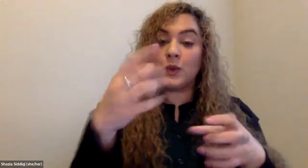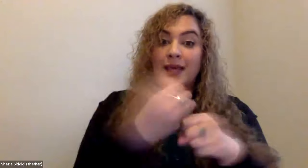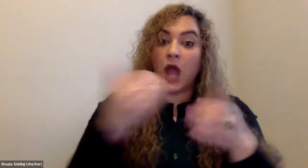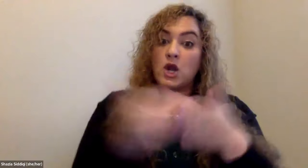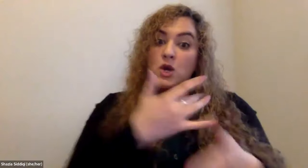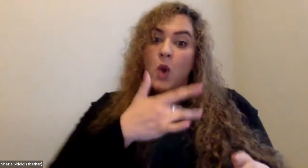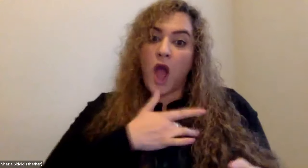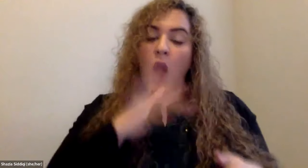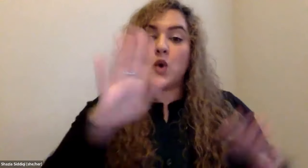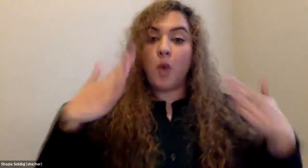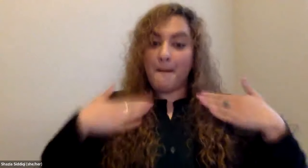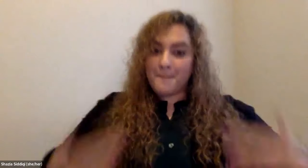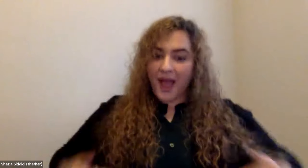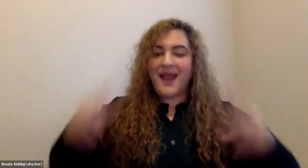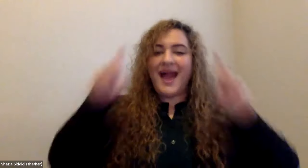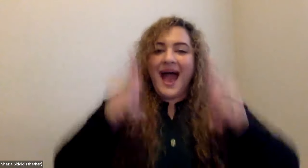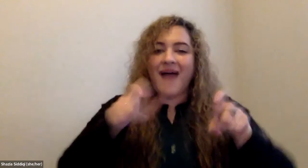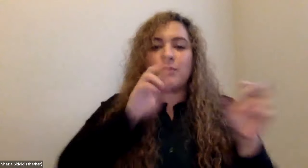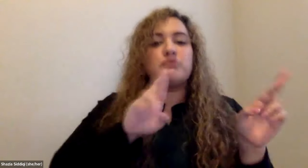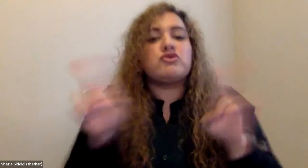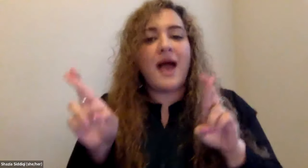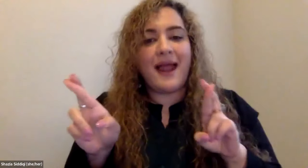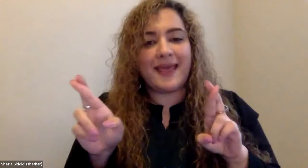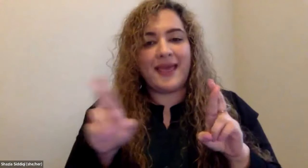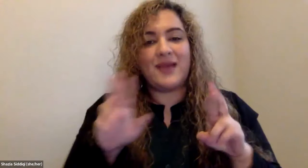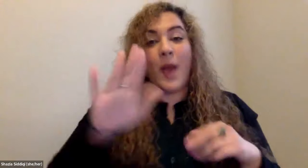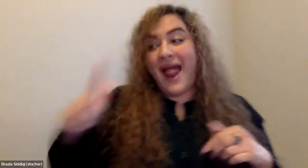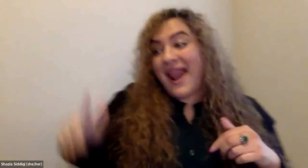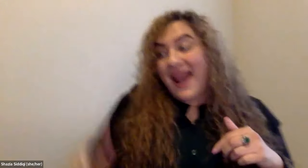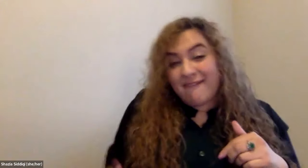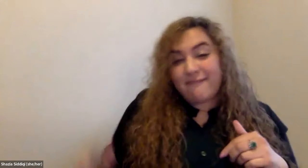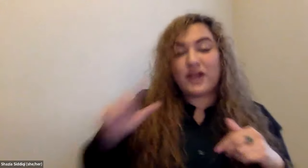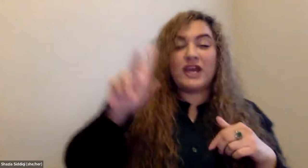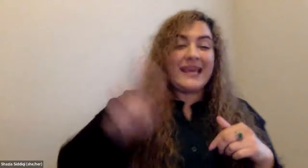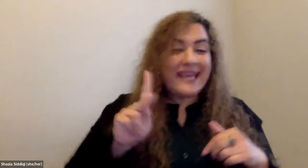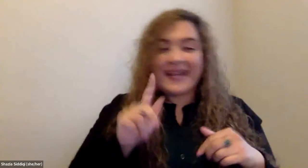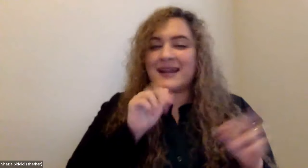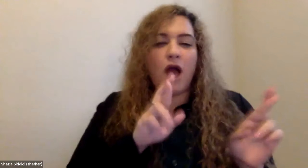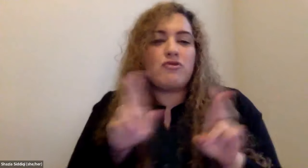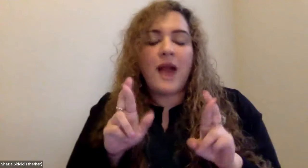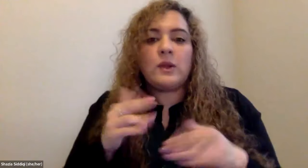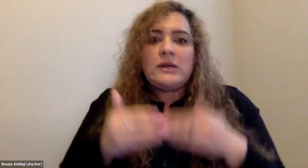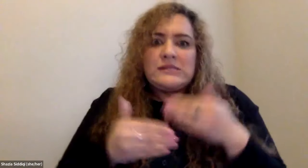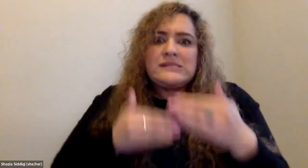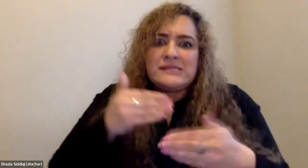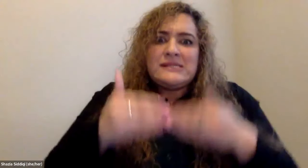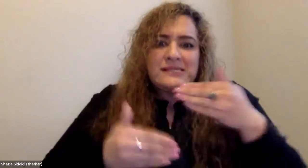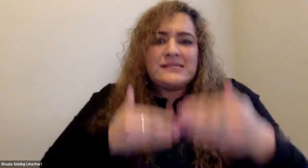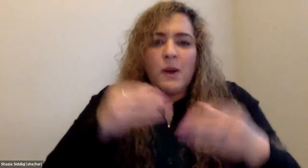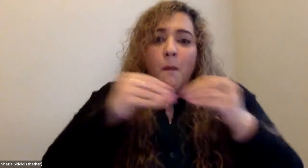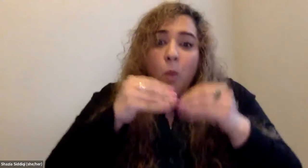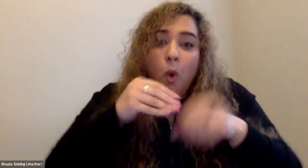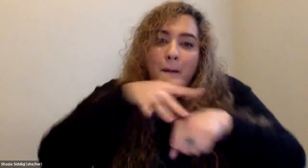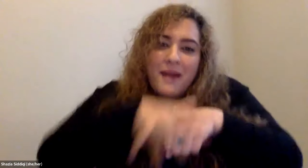Cristine Saunders: So if you do get a heart transplant your body has to be ready and so your liver and your kidneys have to be healthy.